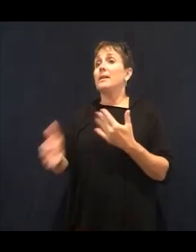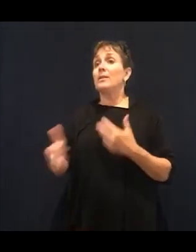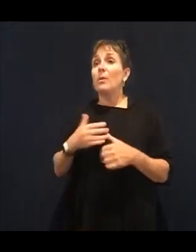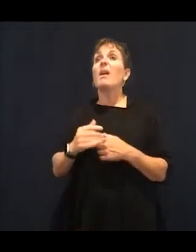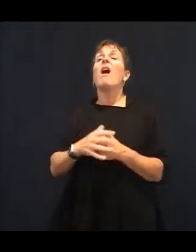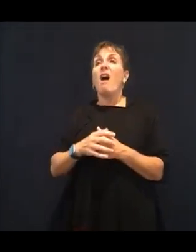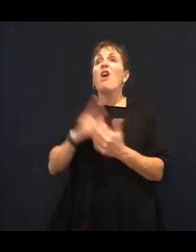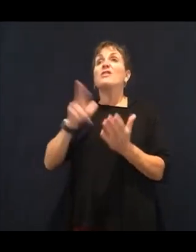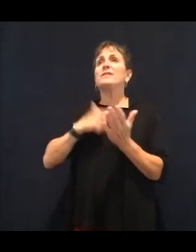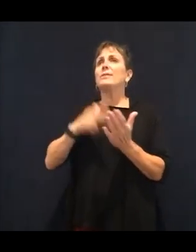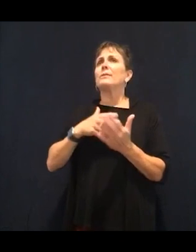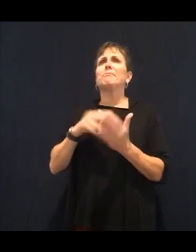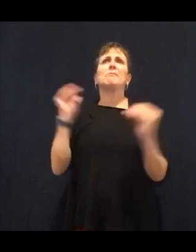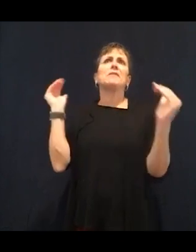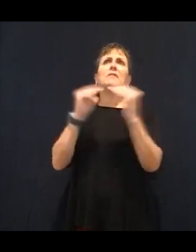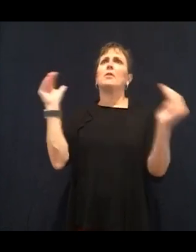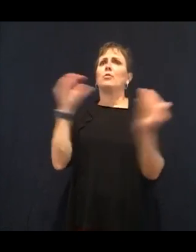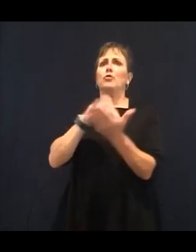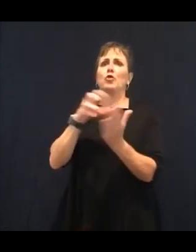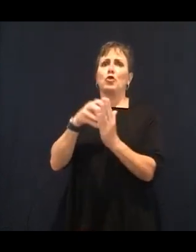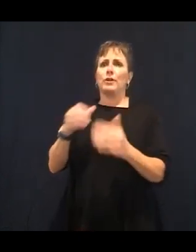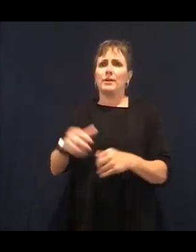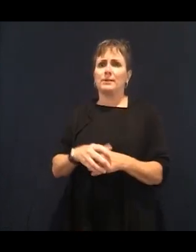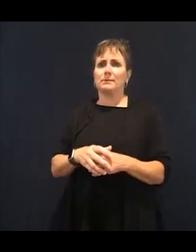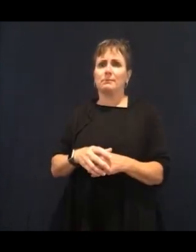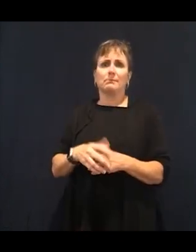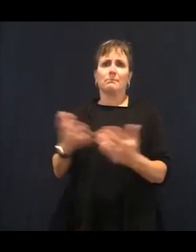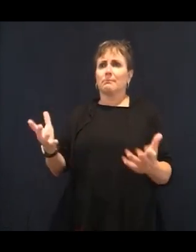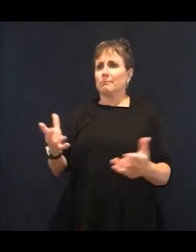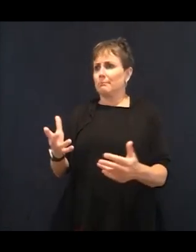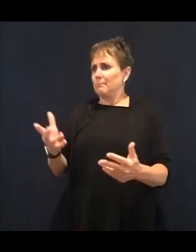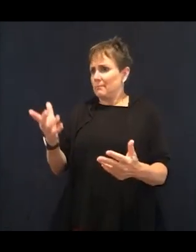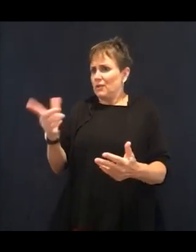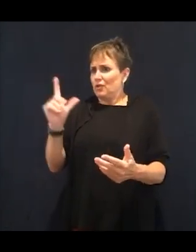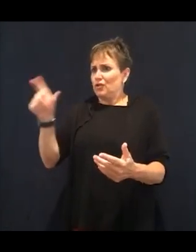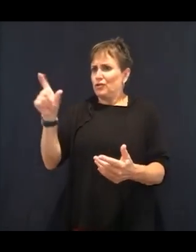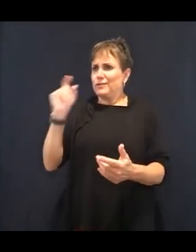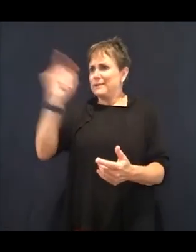because the sugar content is the same. And this